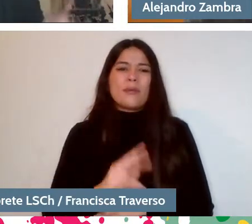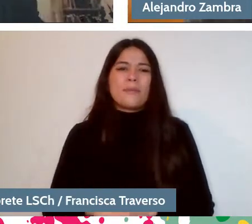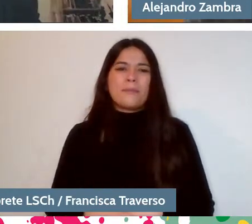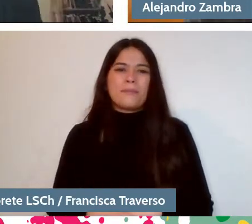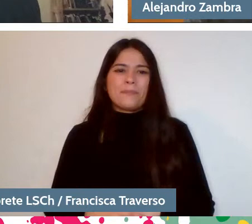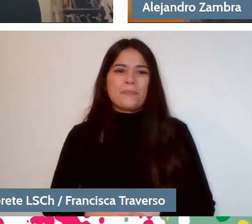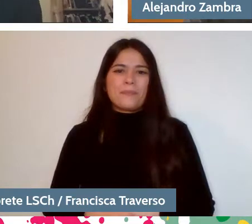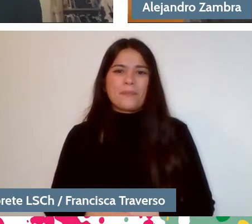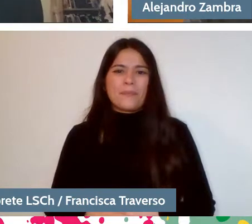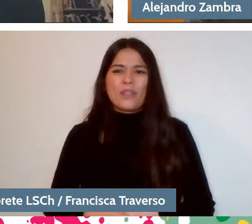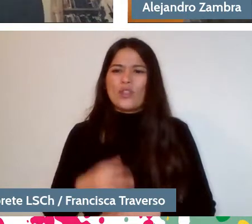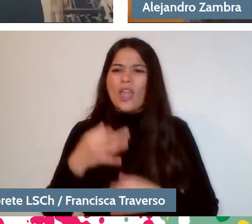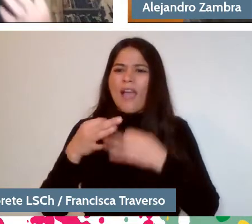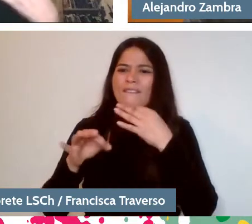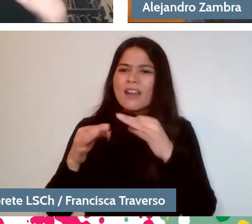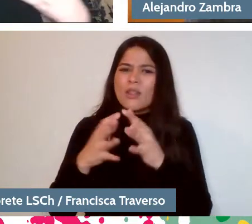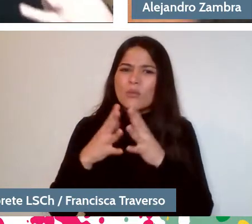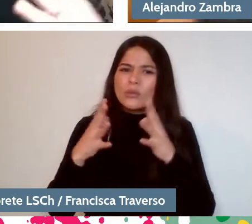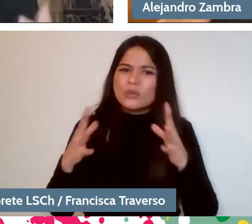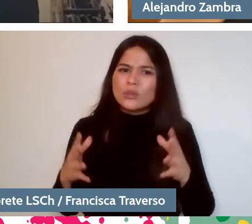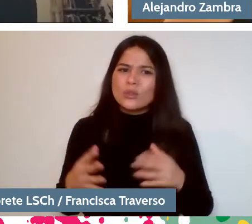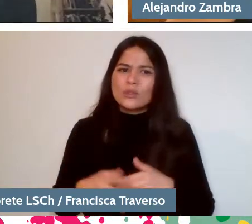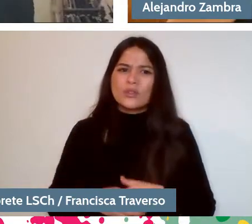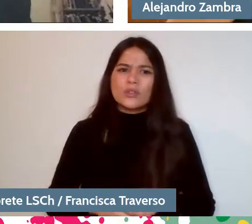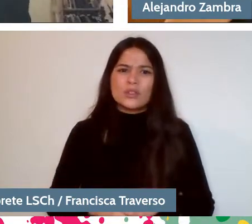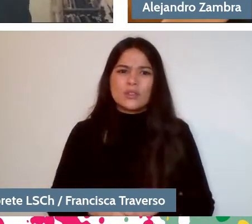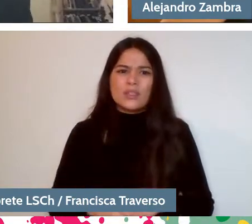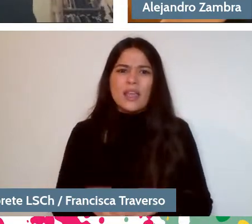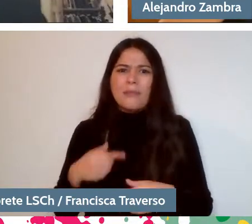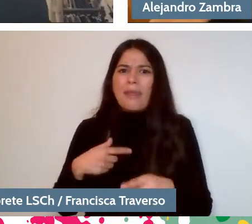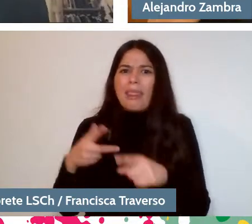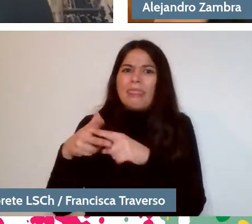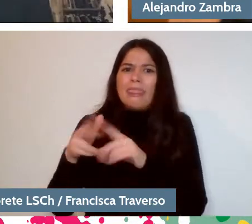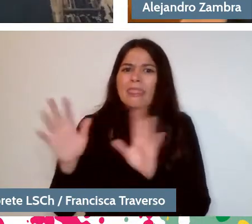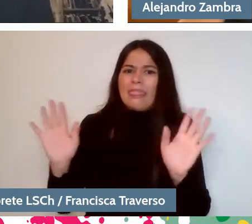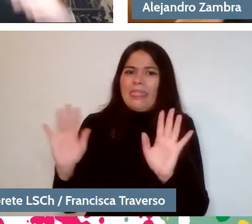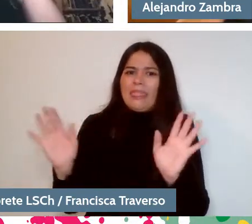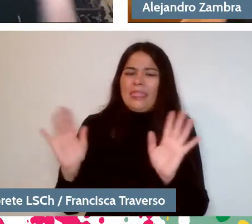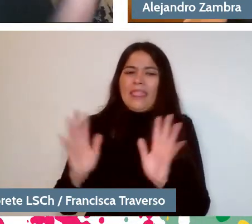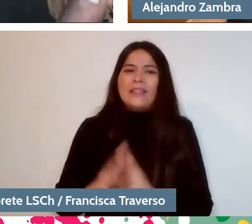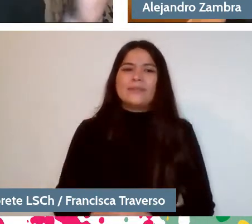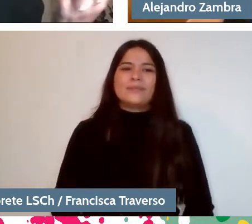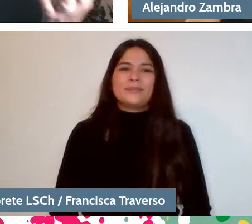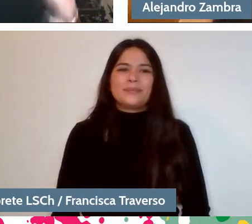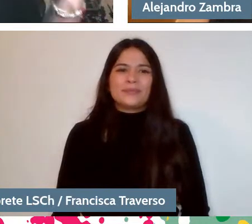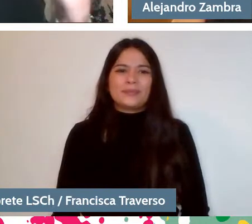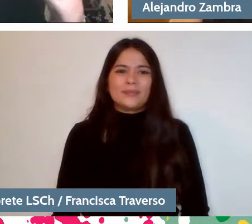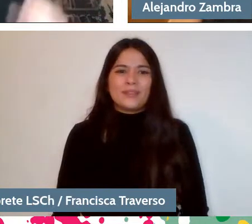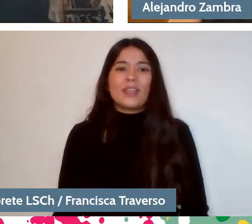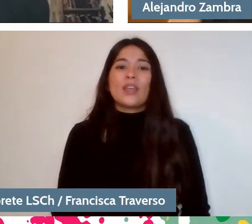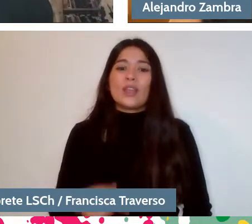but that's supposed to be the idea. And I'm terrified of interrupting you, so... No, no, sorry. Because I'm delighted to listen, but...